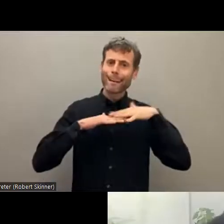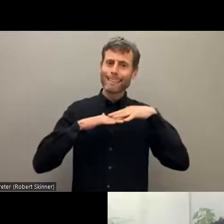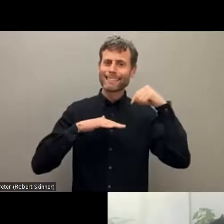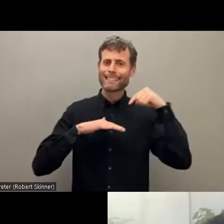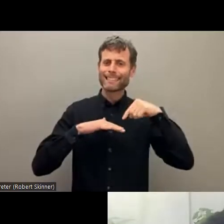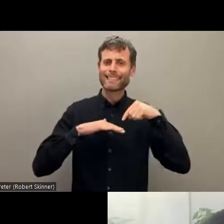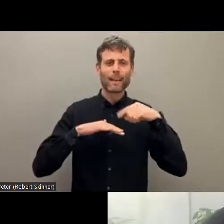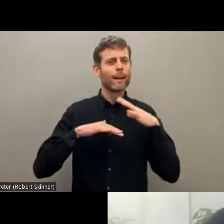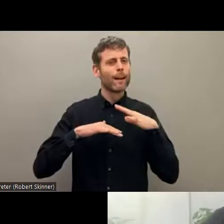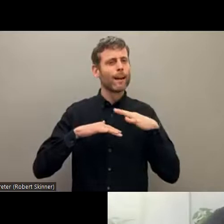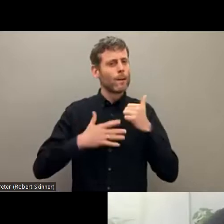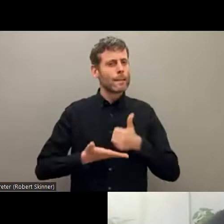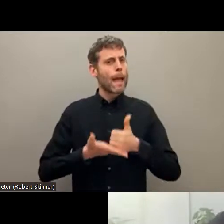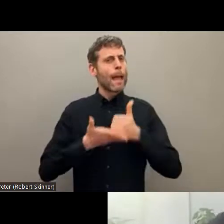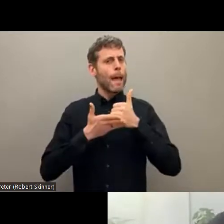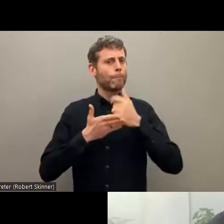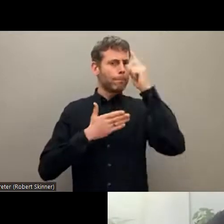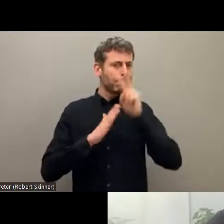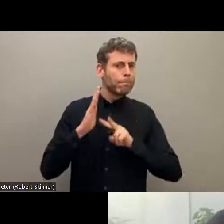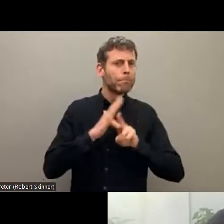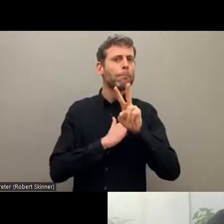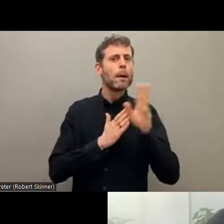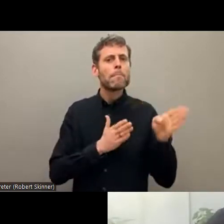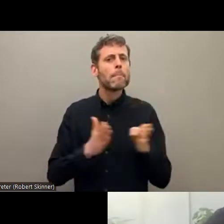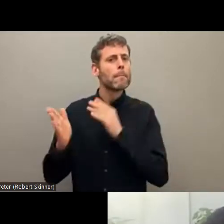help us all. Thanks a lot for your support.